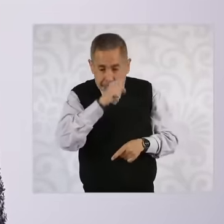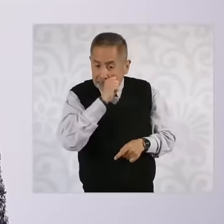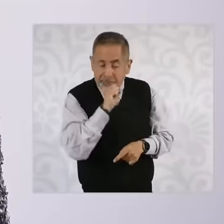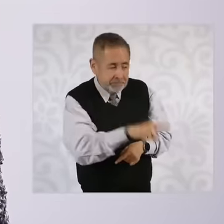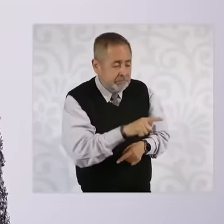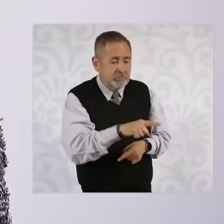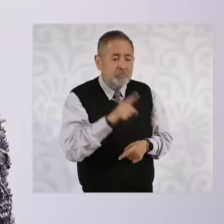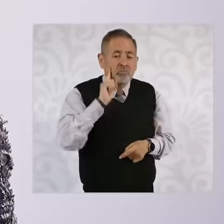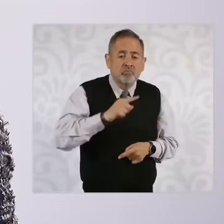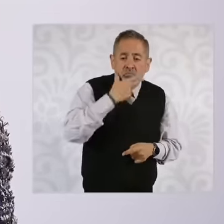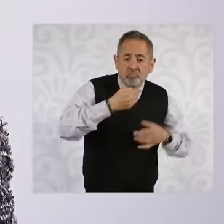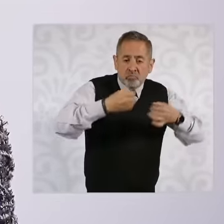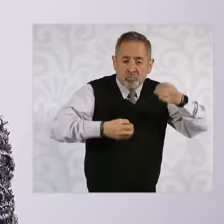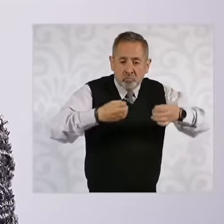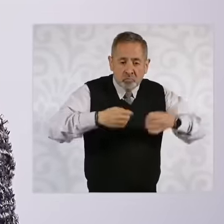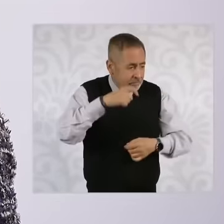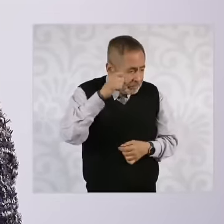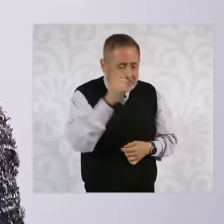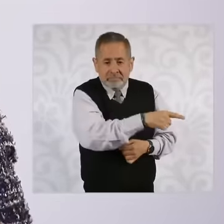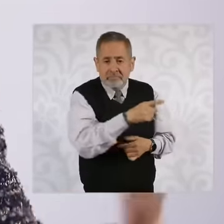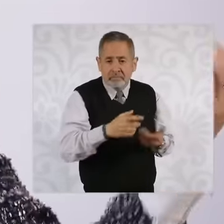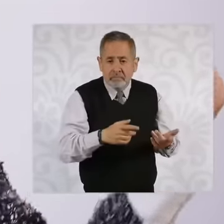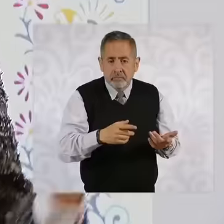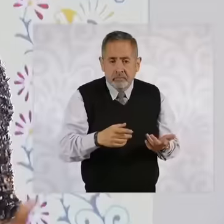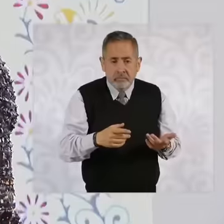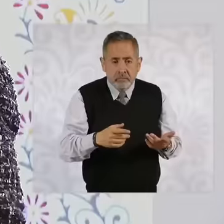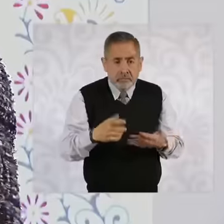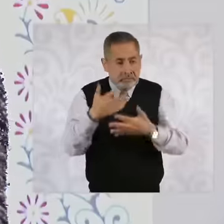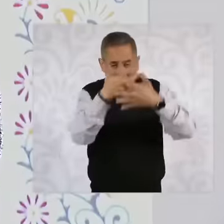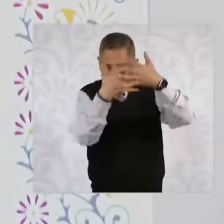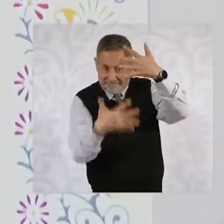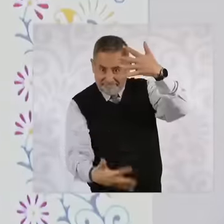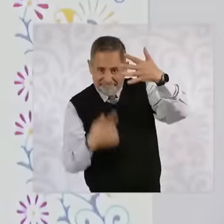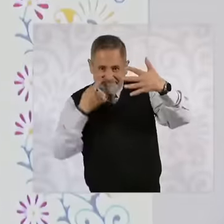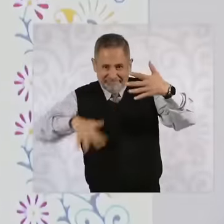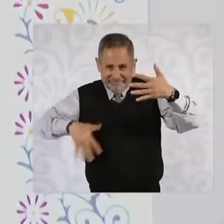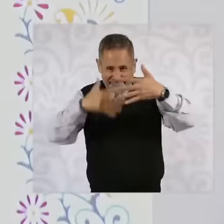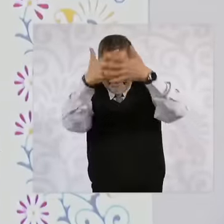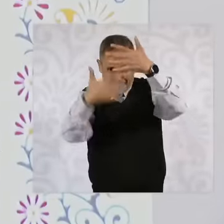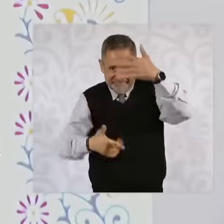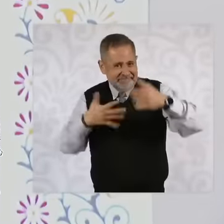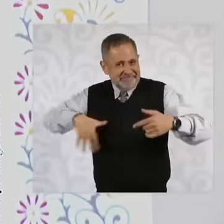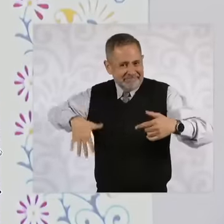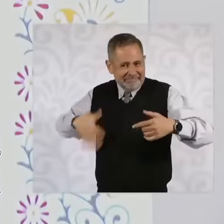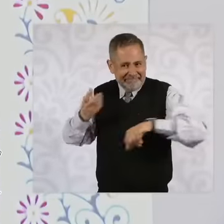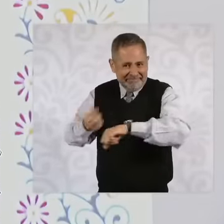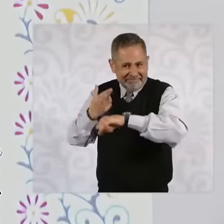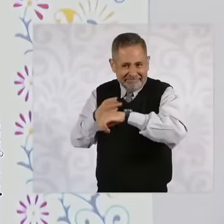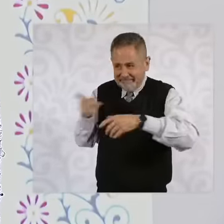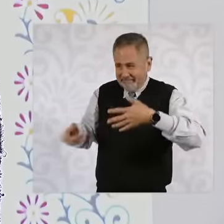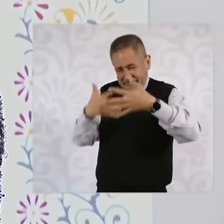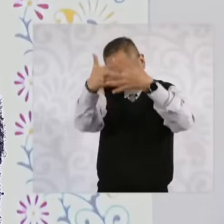not only because of the entire approach made here by the Secretary of the Interior who